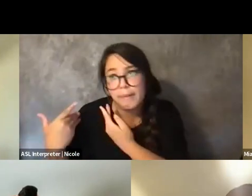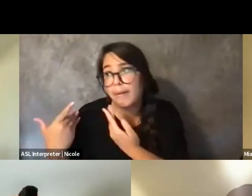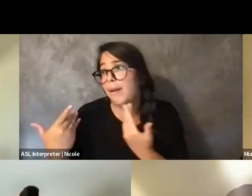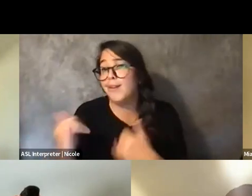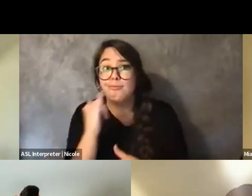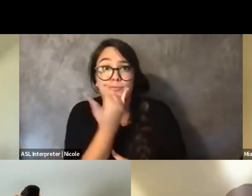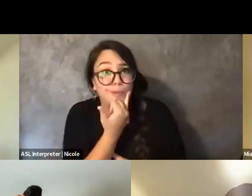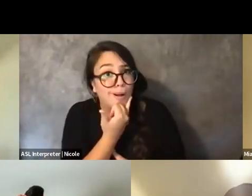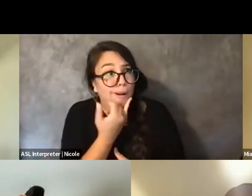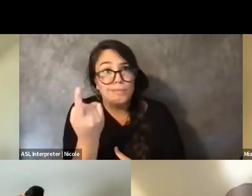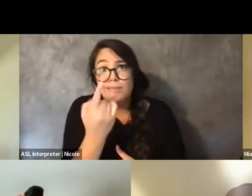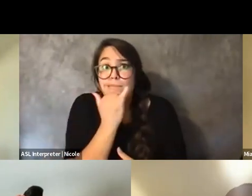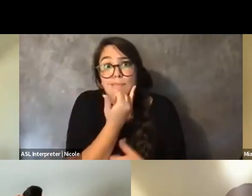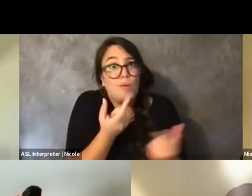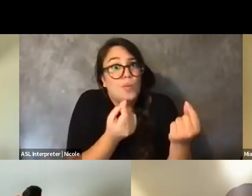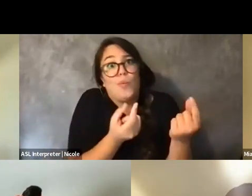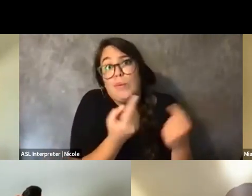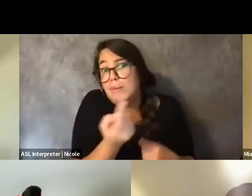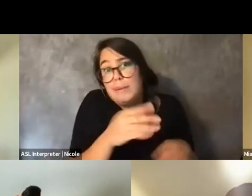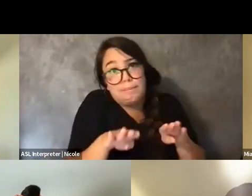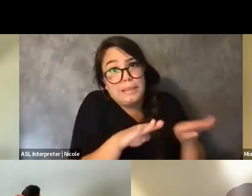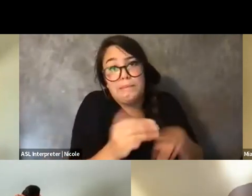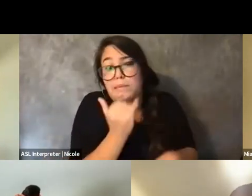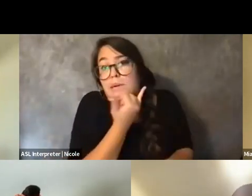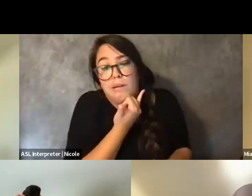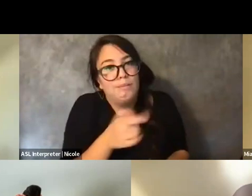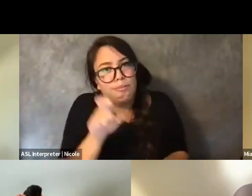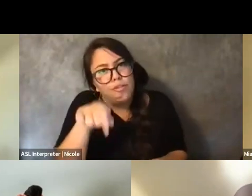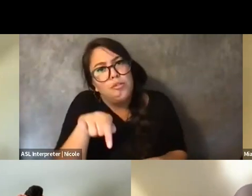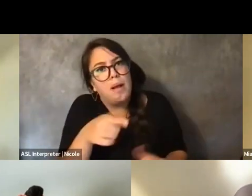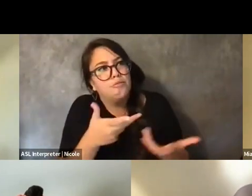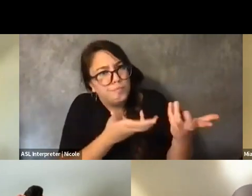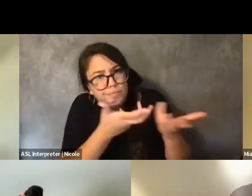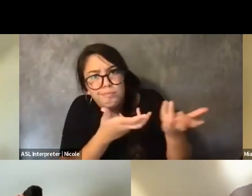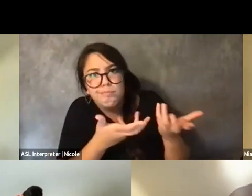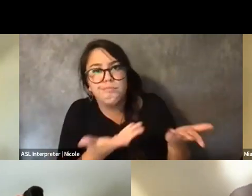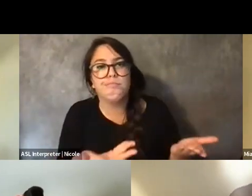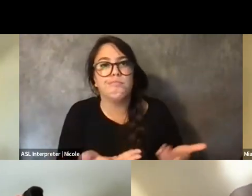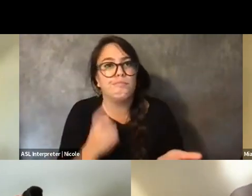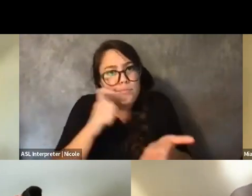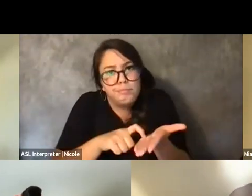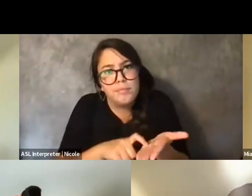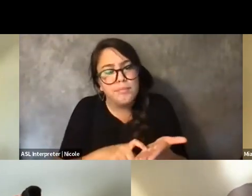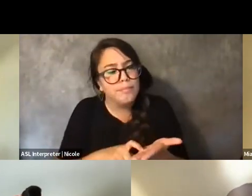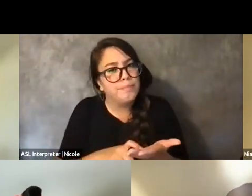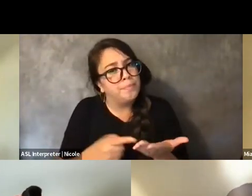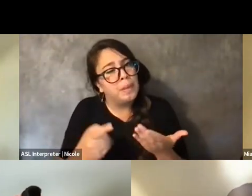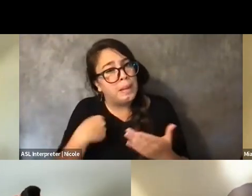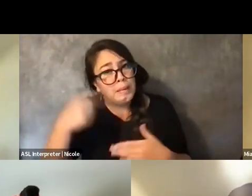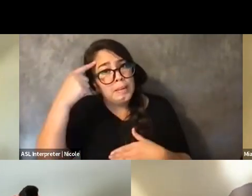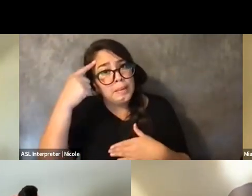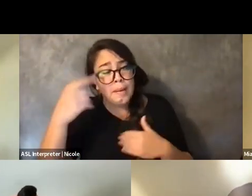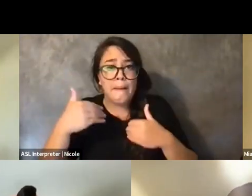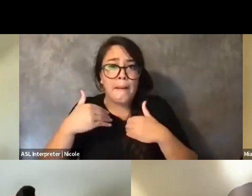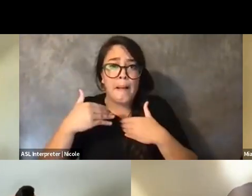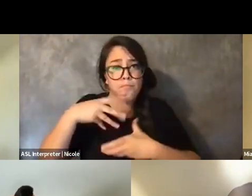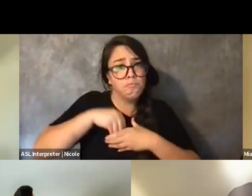And I think like having, like, some sort of politics of reflection is helpful in this work.